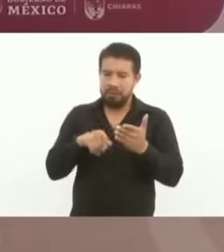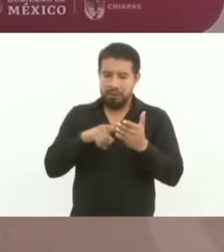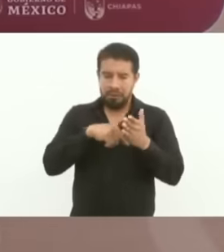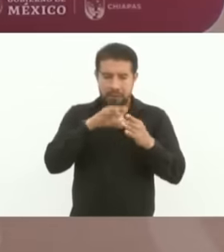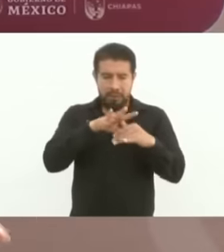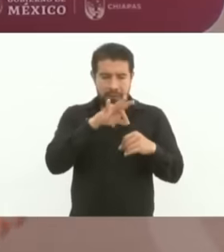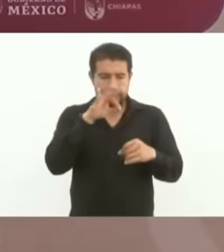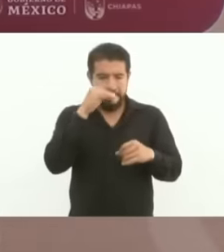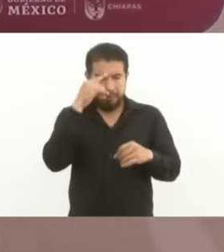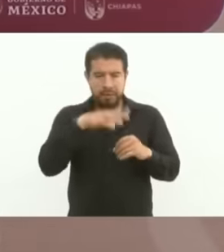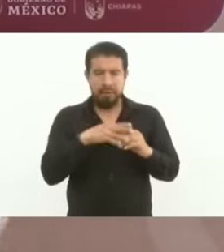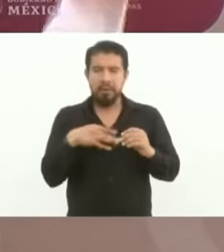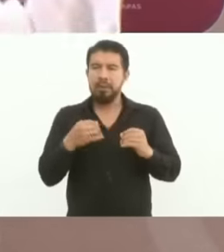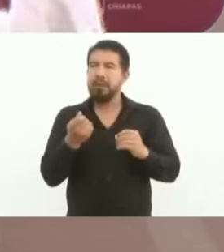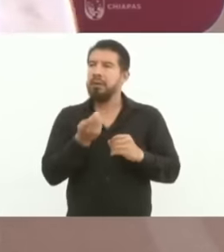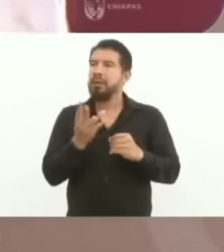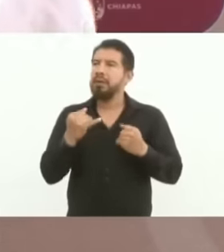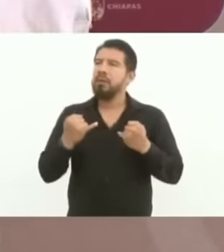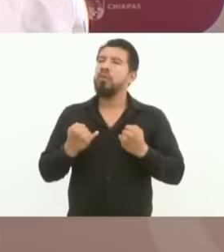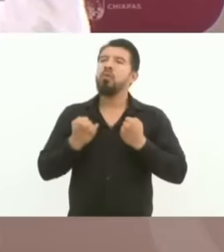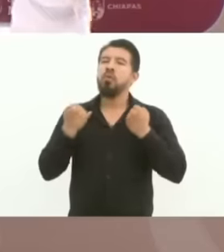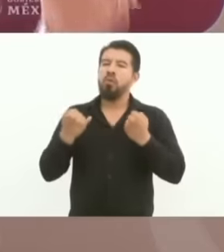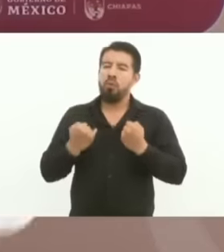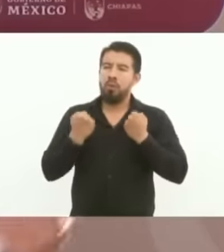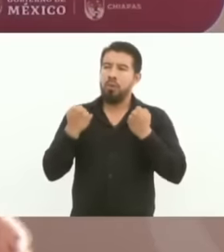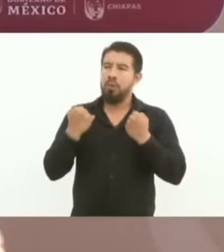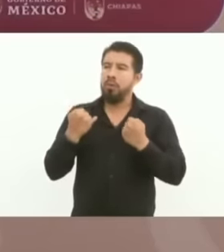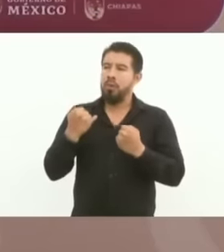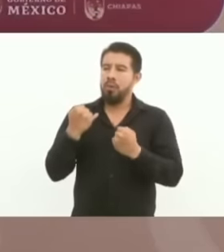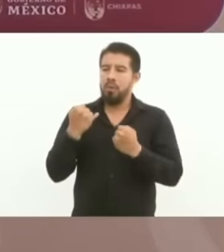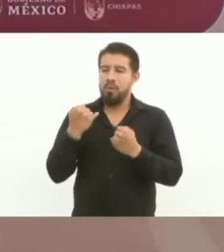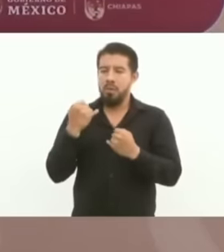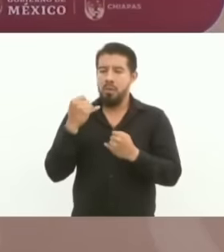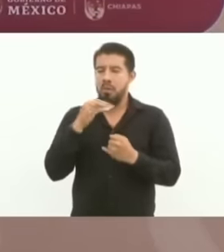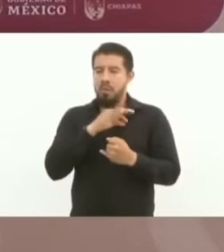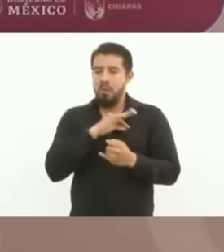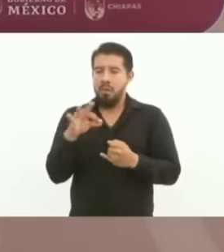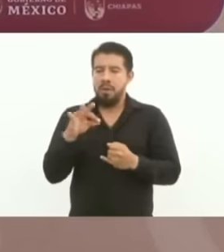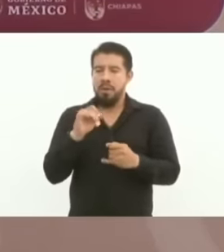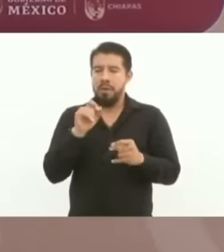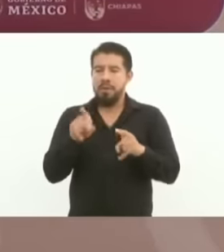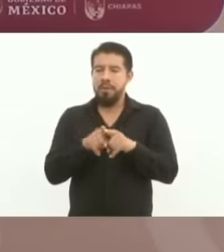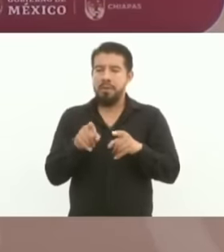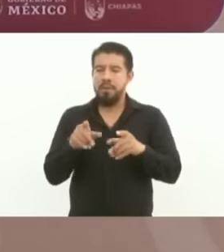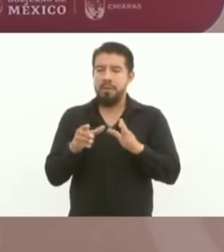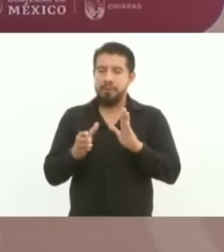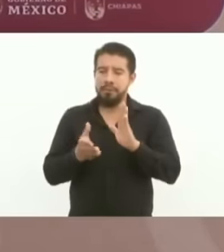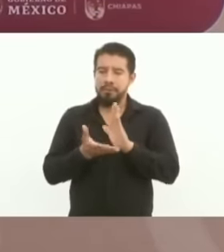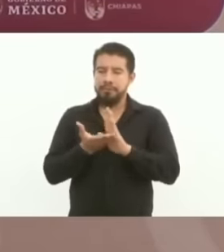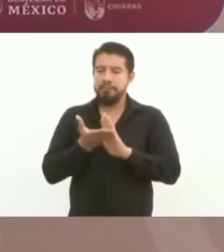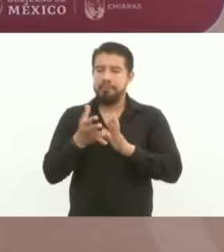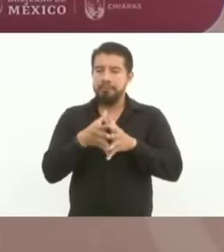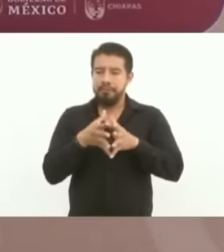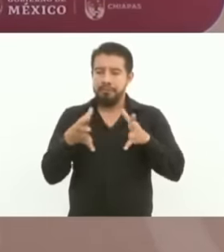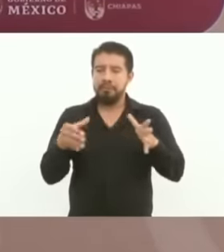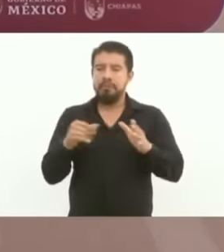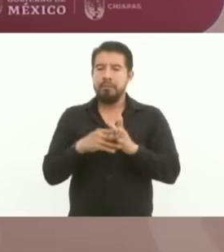for young people, there will be the possibility that they can expand, improve or build their